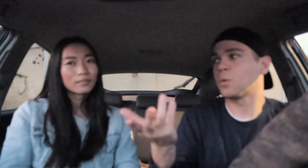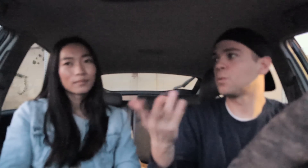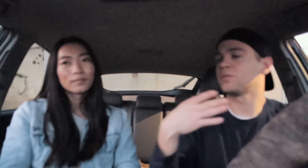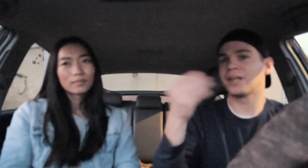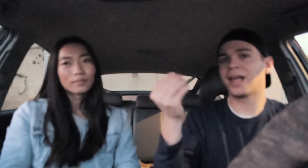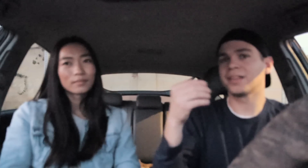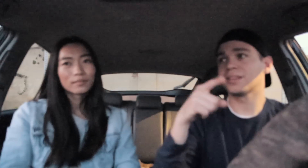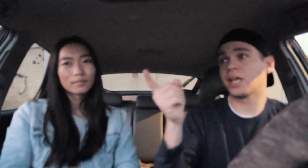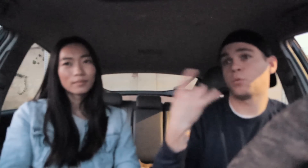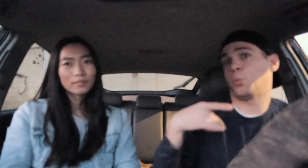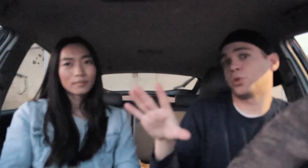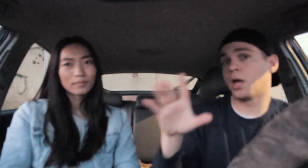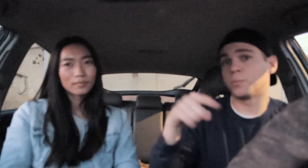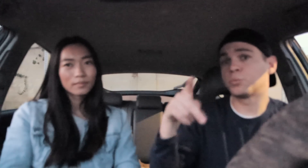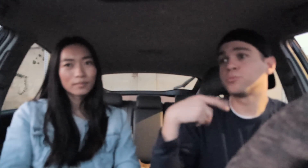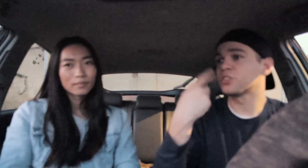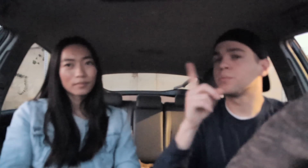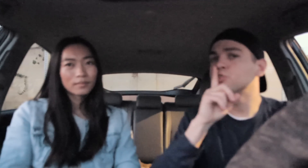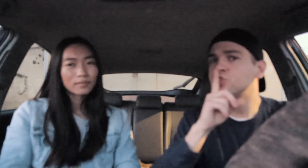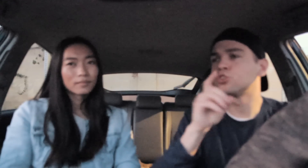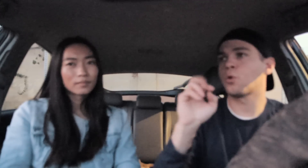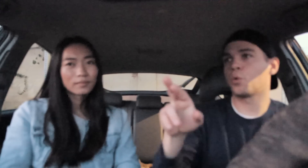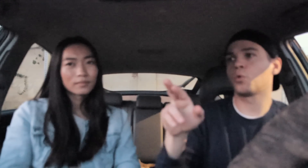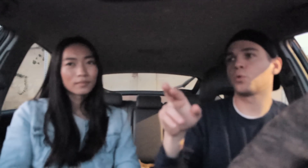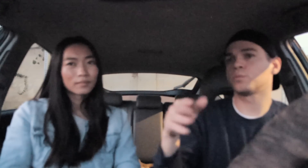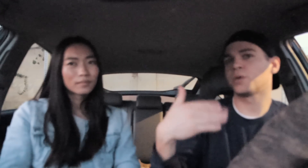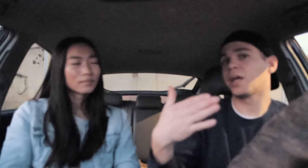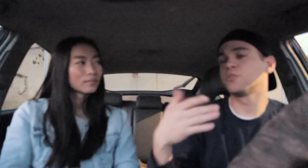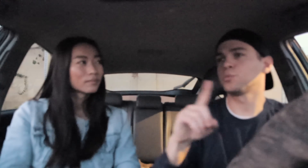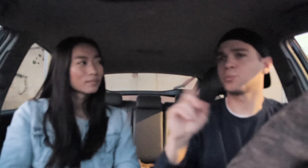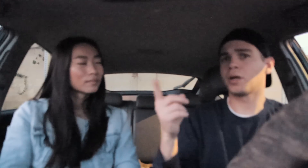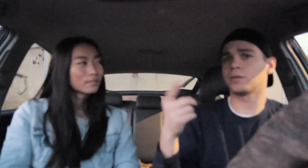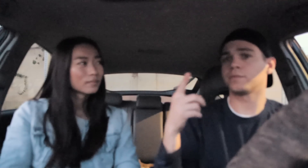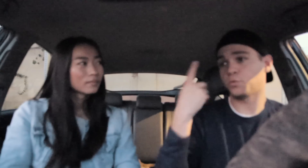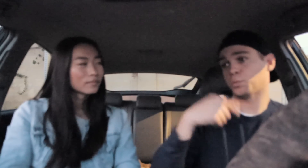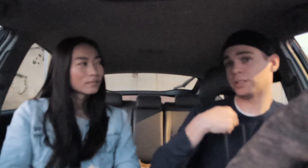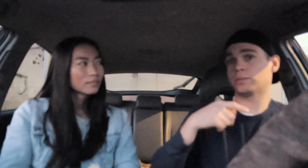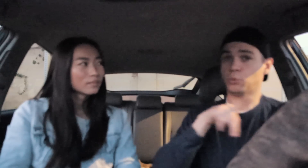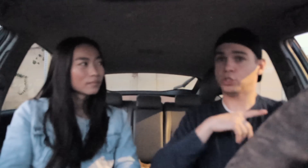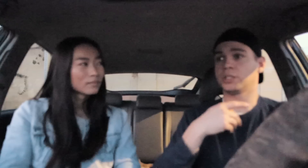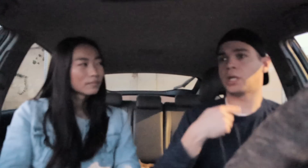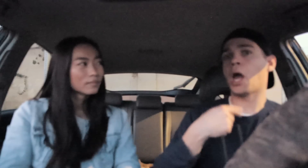you know and they don't like it when people them the, "shh" or whatever, but for me personally